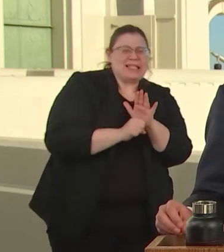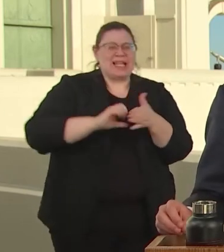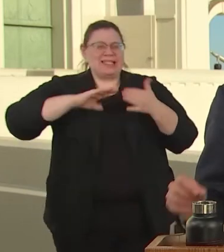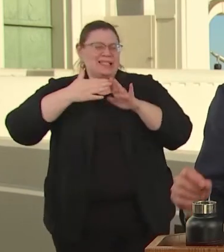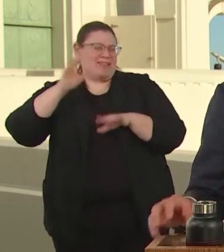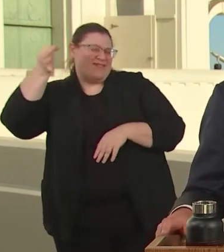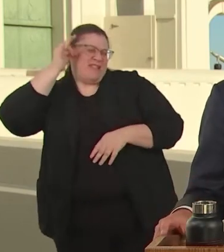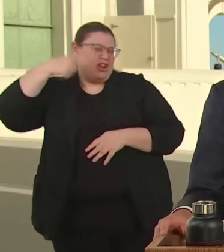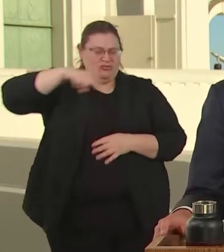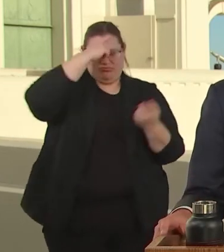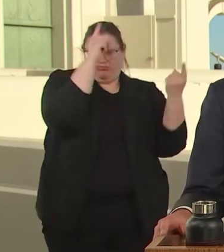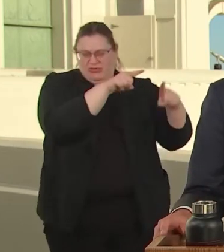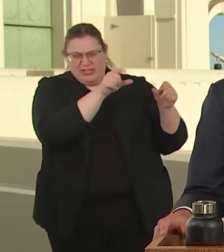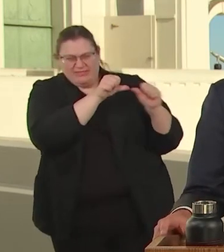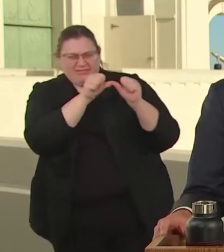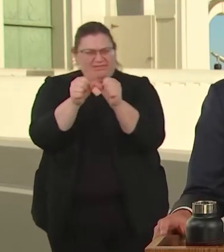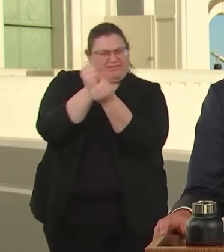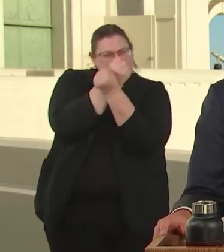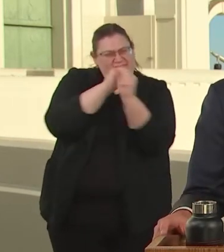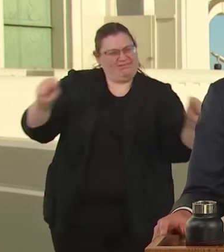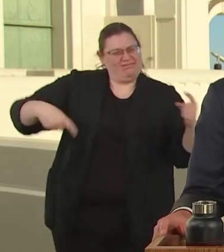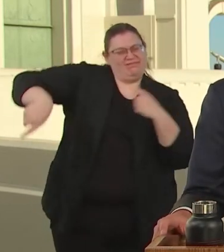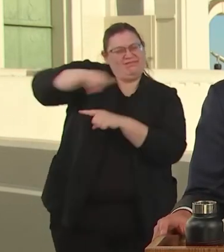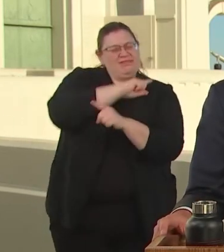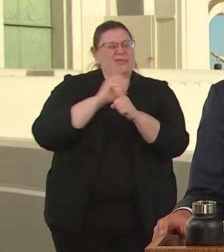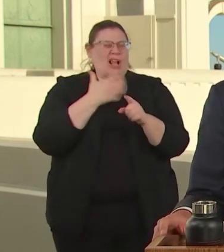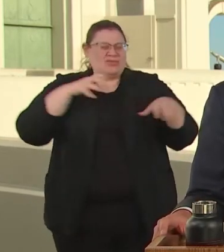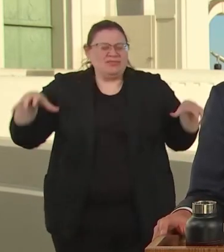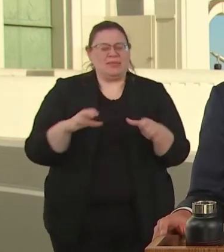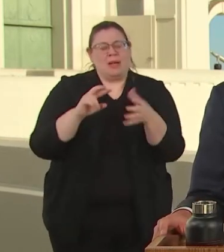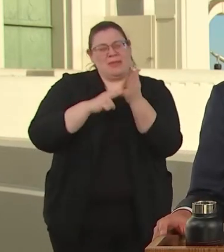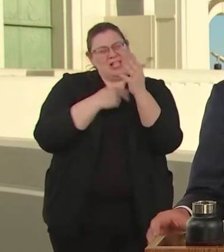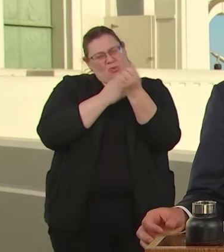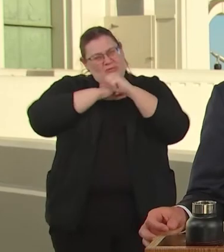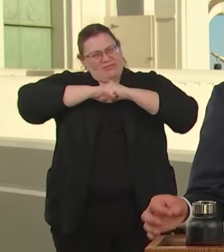IT ALLOWED TO US HELP THOUSANDS GET INTO TEMPORARY SHELTERS,